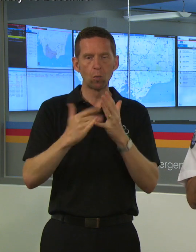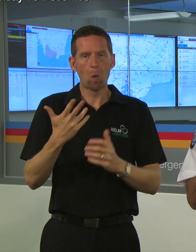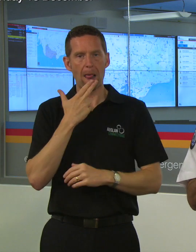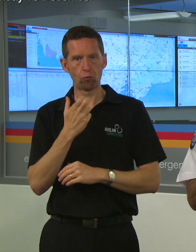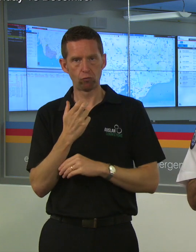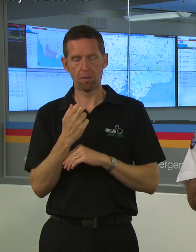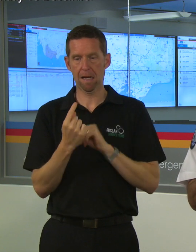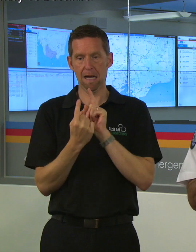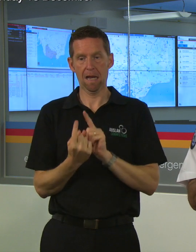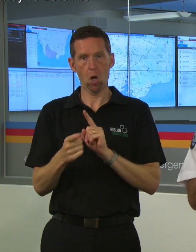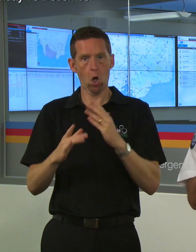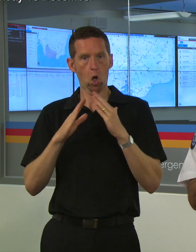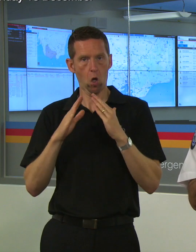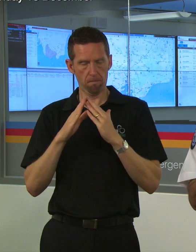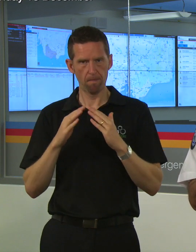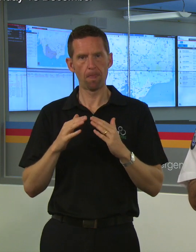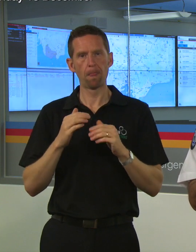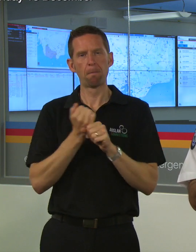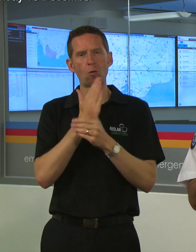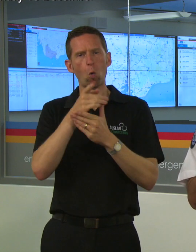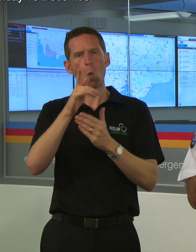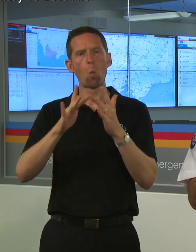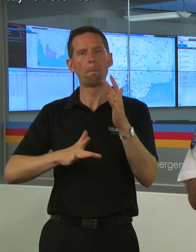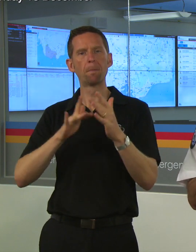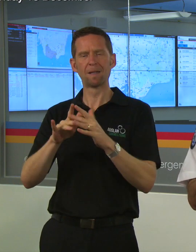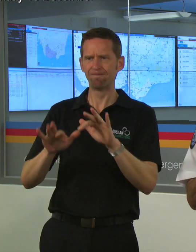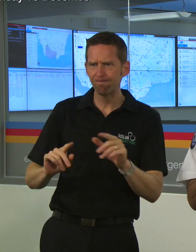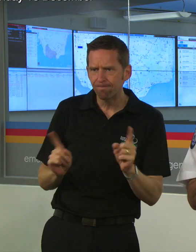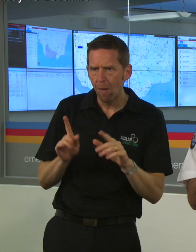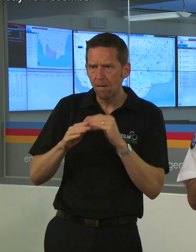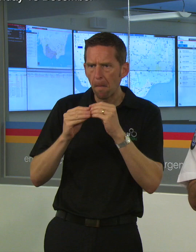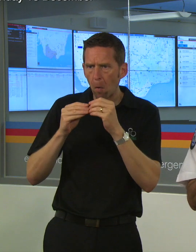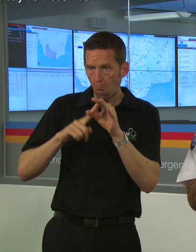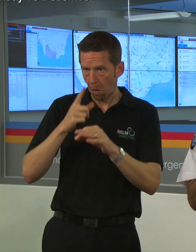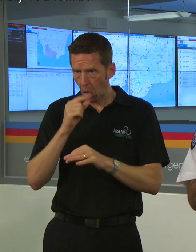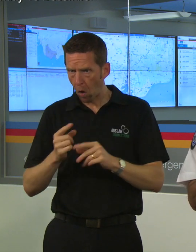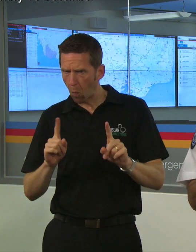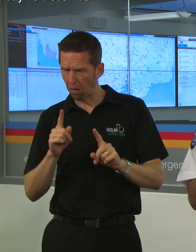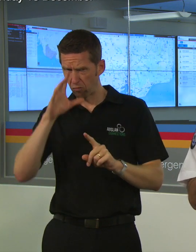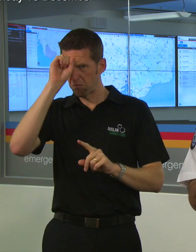go onto the websites, have a look at that information about getting it right for a Total Fire Ban